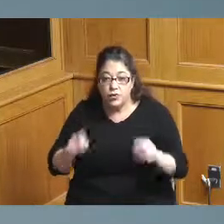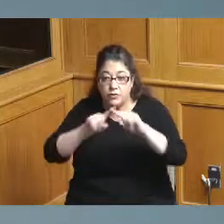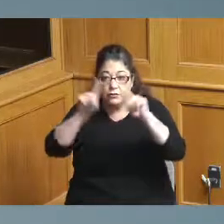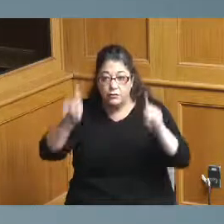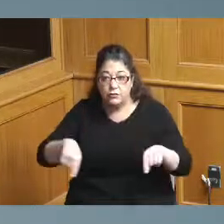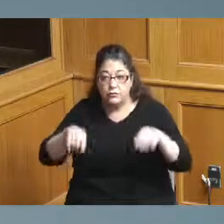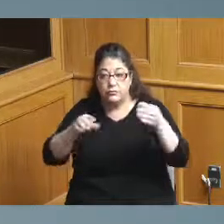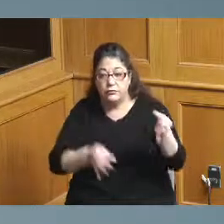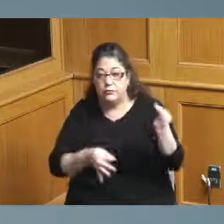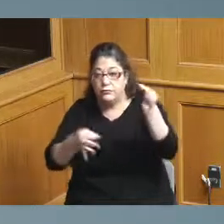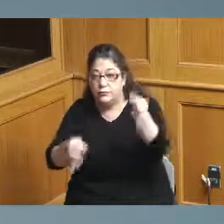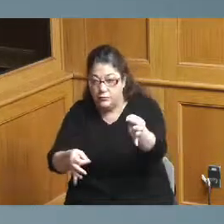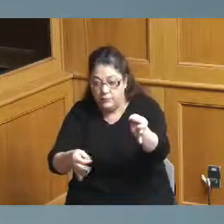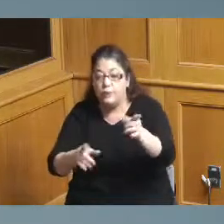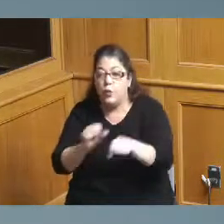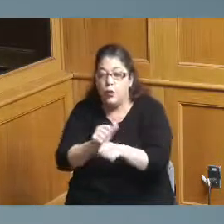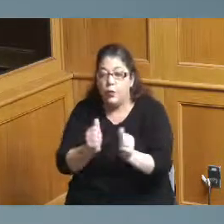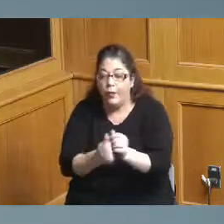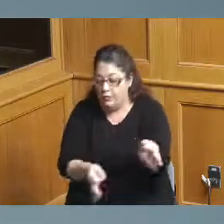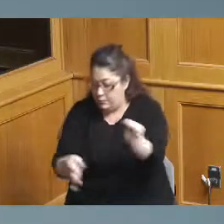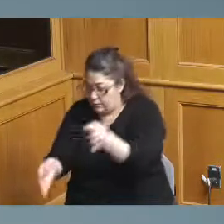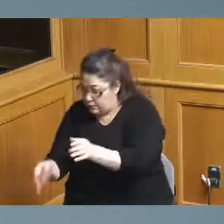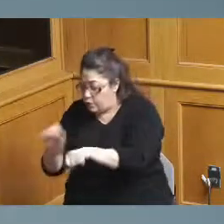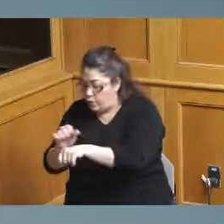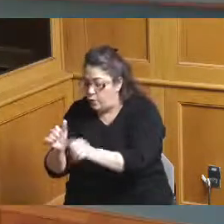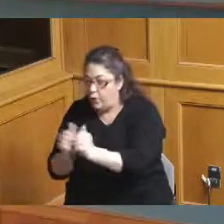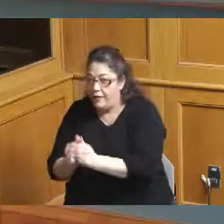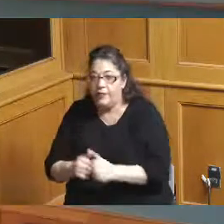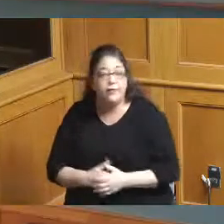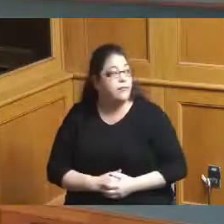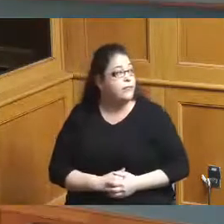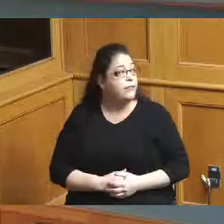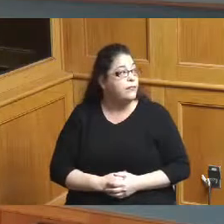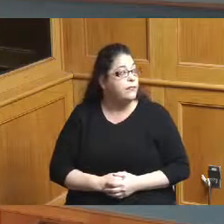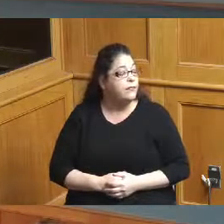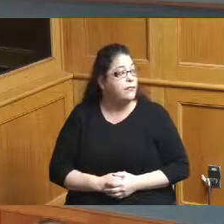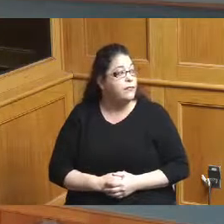to work on those with 3CDC and the city well we have listed on the resolution which we're not